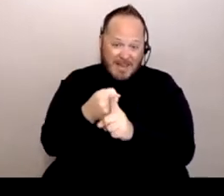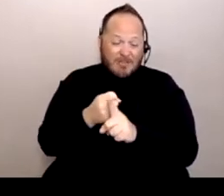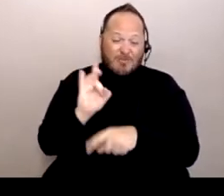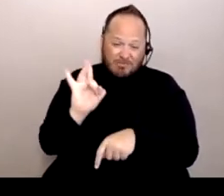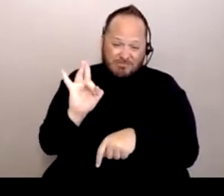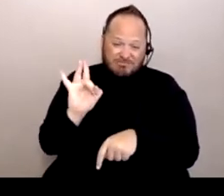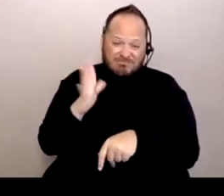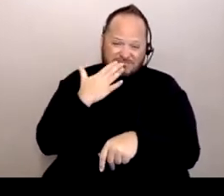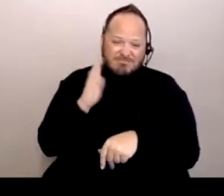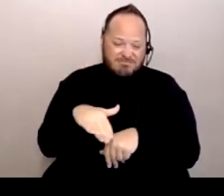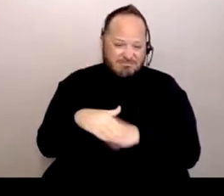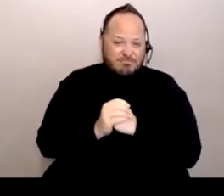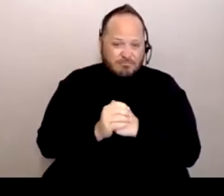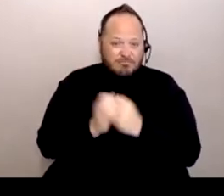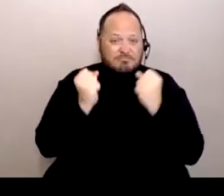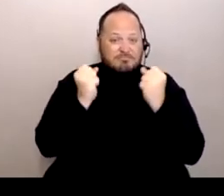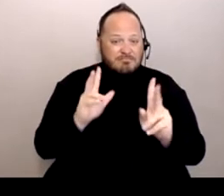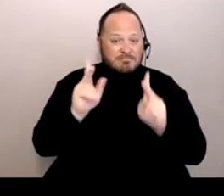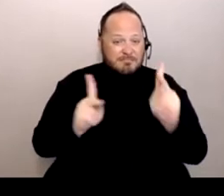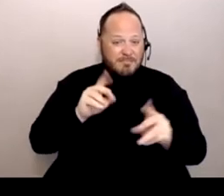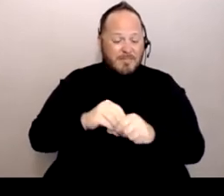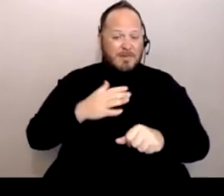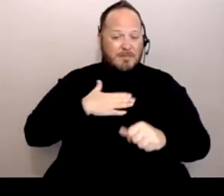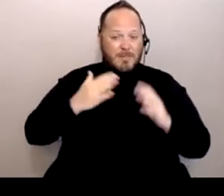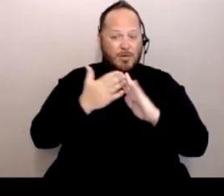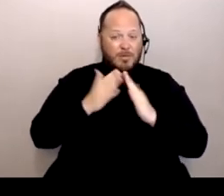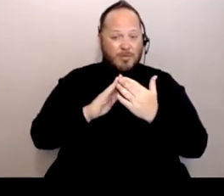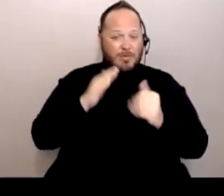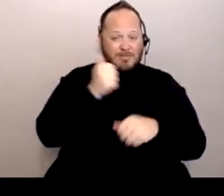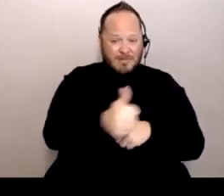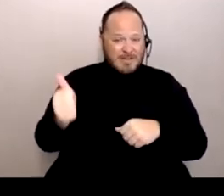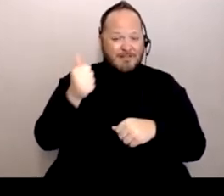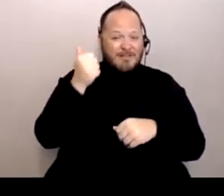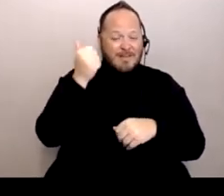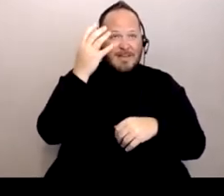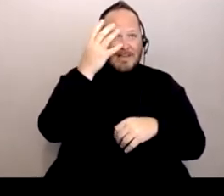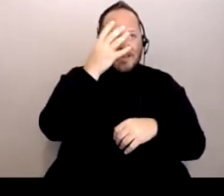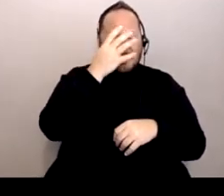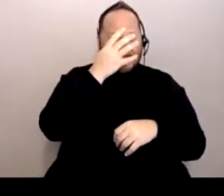A lot of people in my community are immigrants. And so there's not only a fear